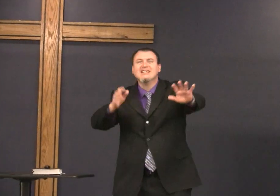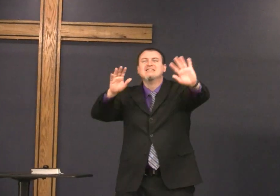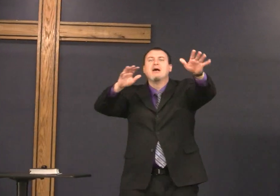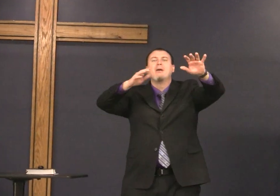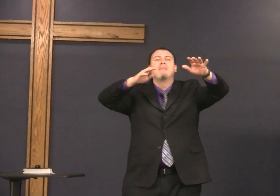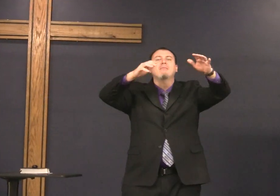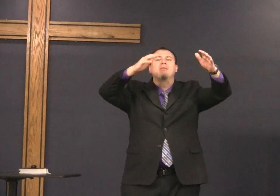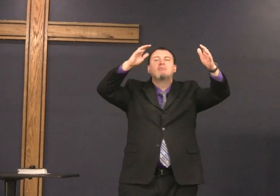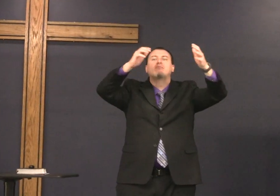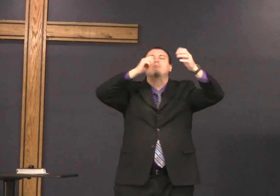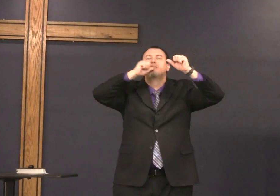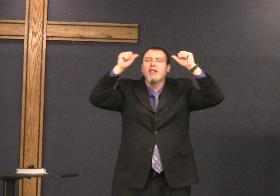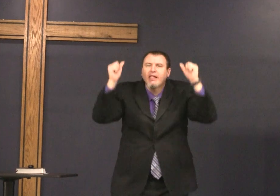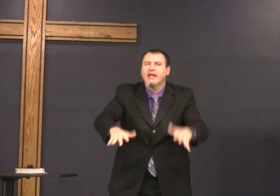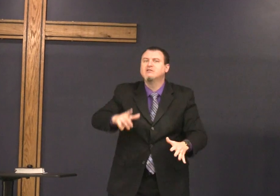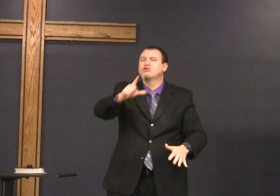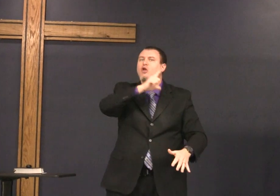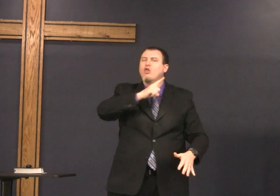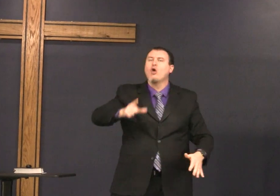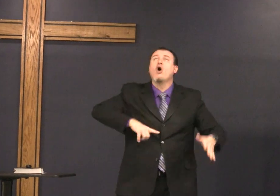was thinking to himself maybe tomorrow is going to